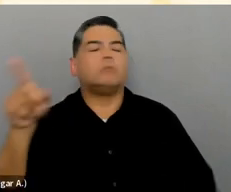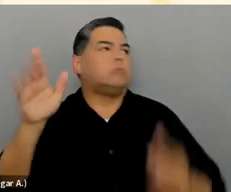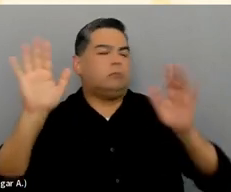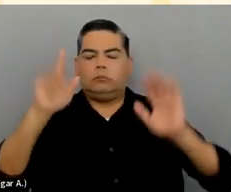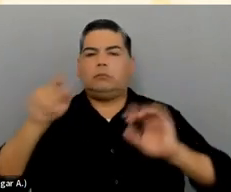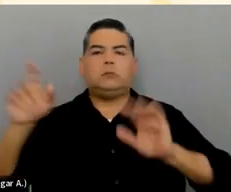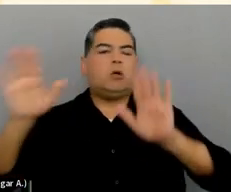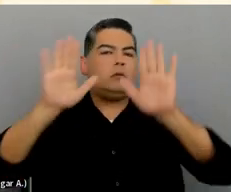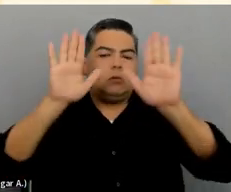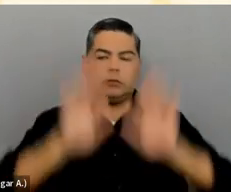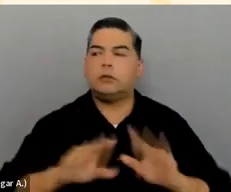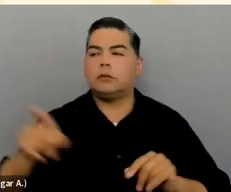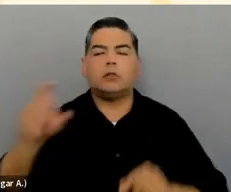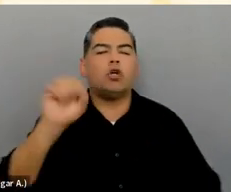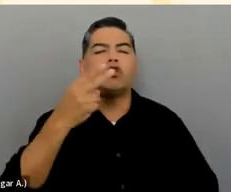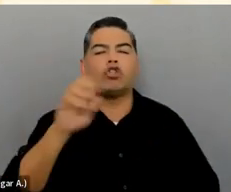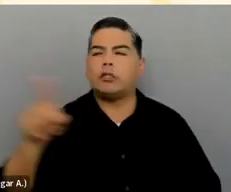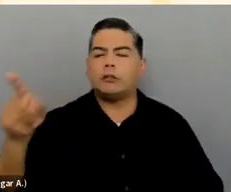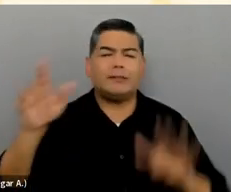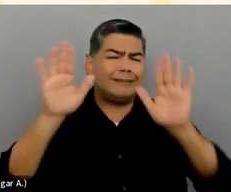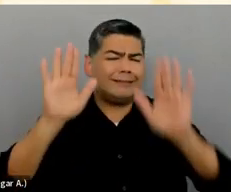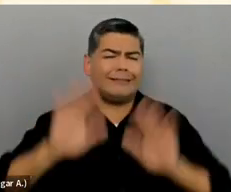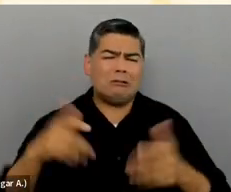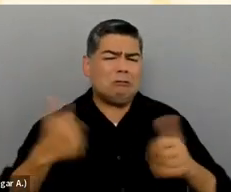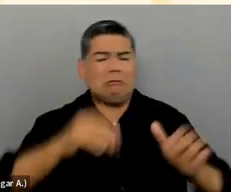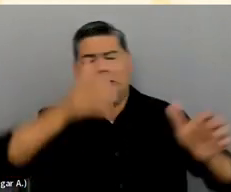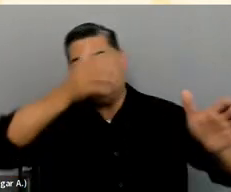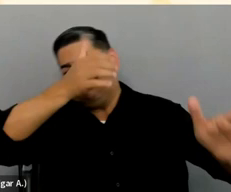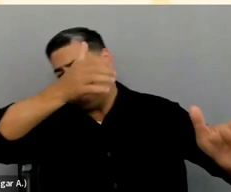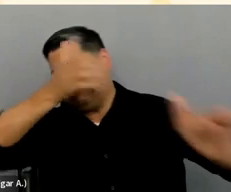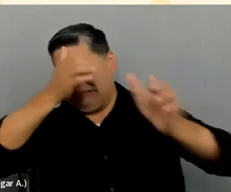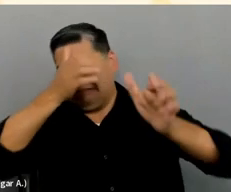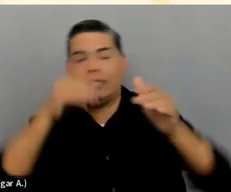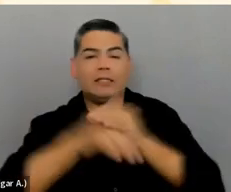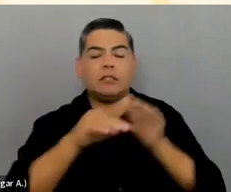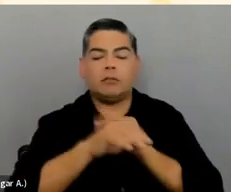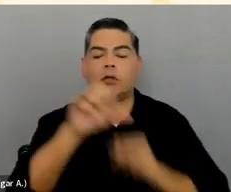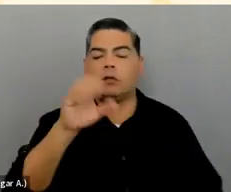She is the guru of accessible social media. And if you live in the world of social media and you want